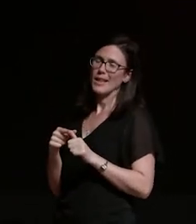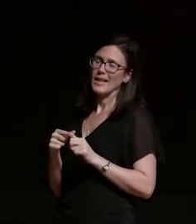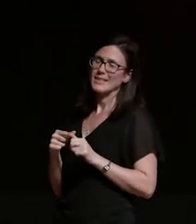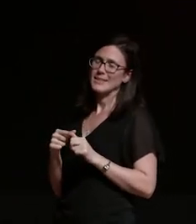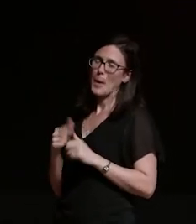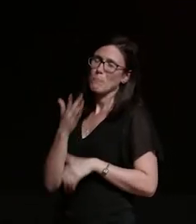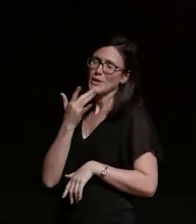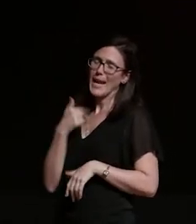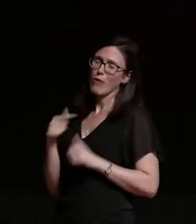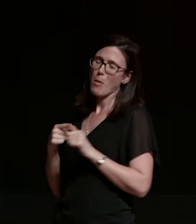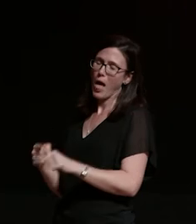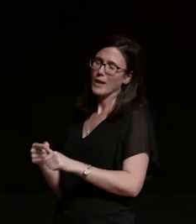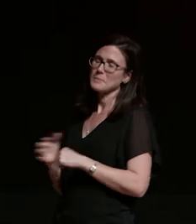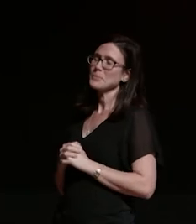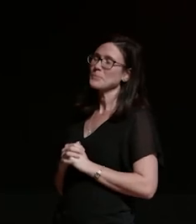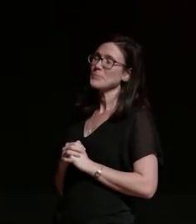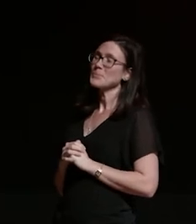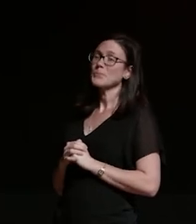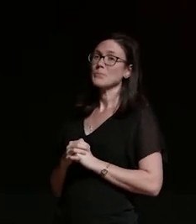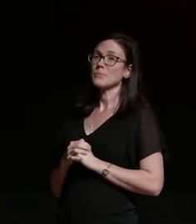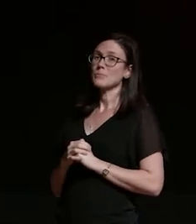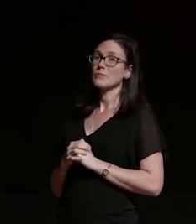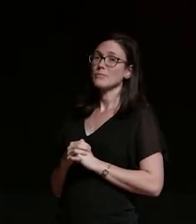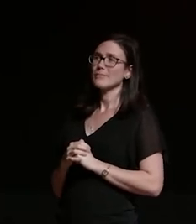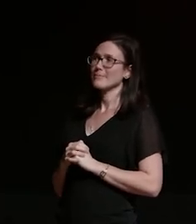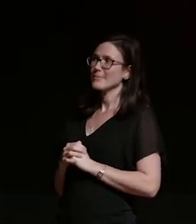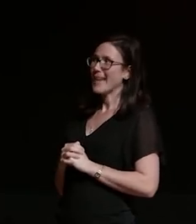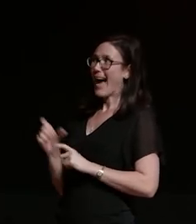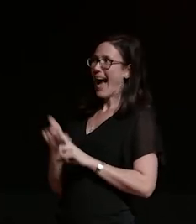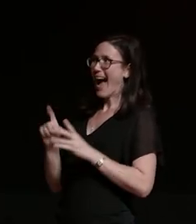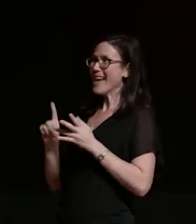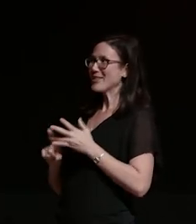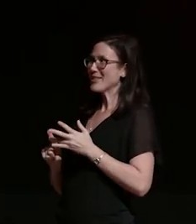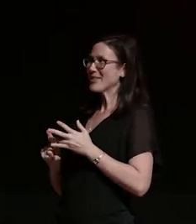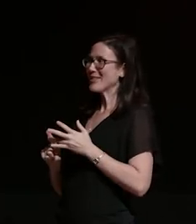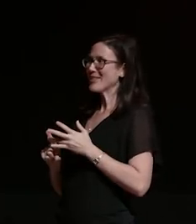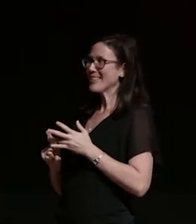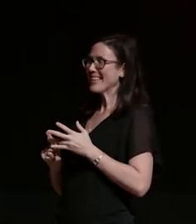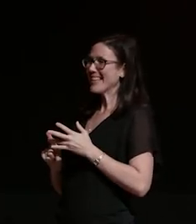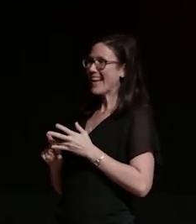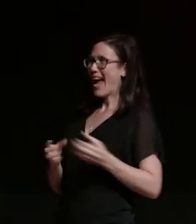i wish i had replied i sure do let me grab one of my many wives over here to help me with that